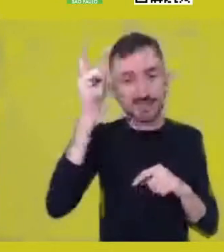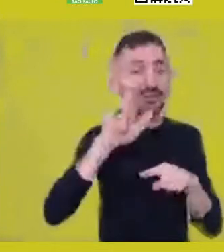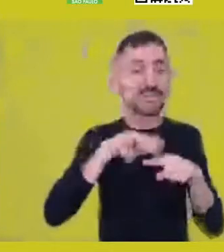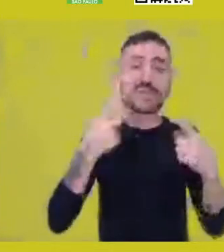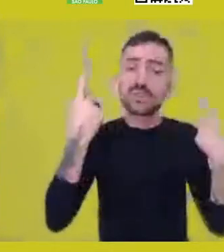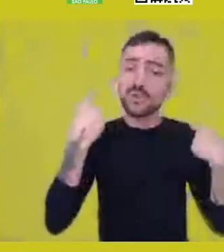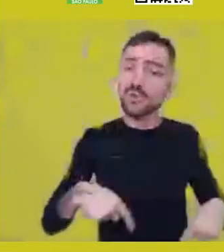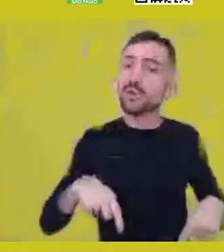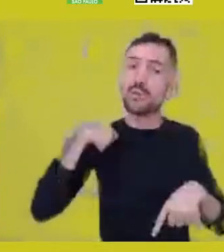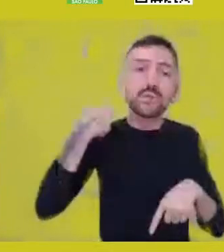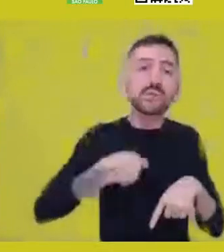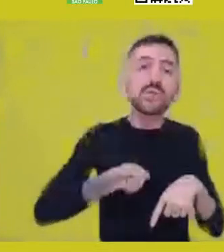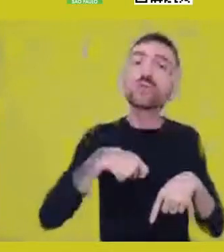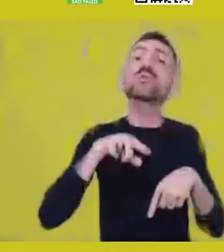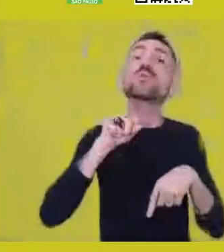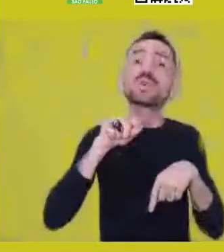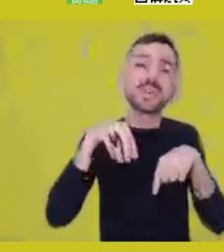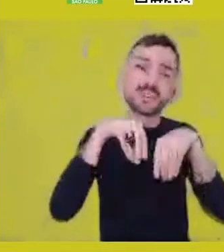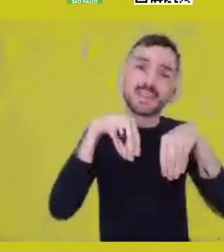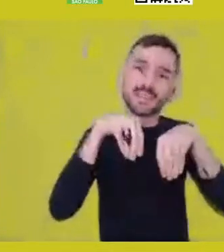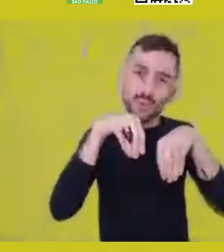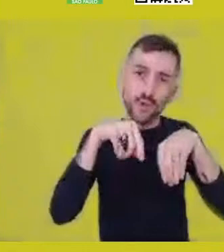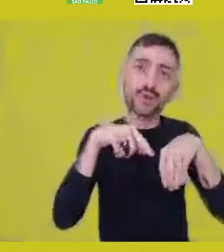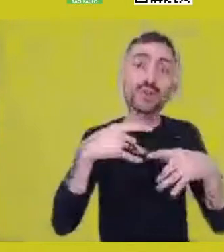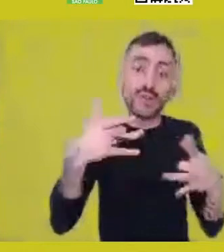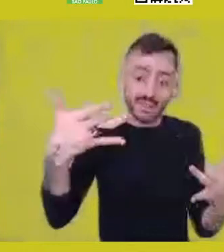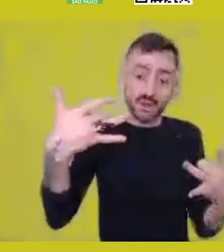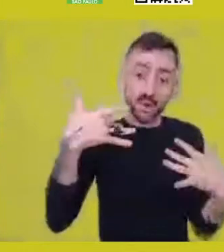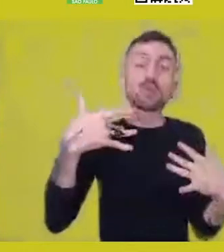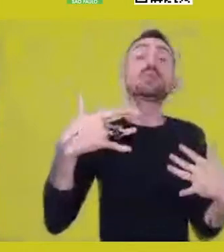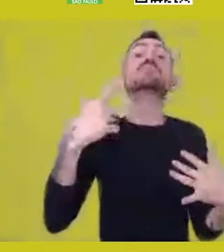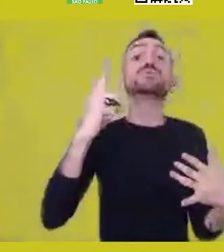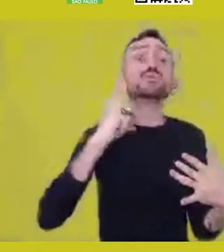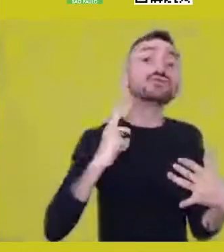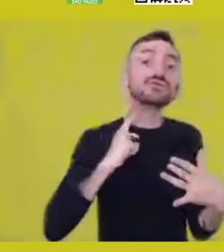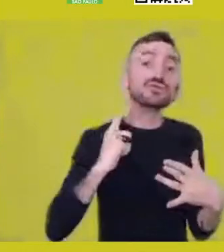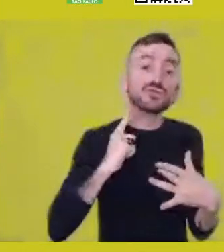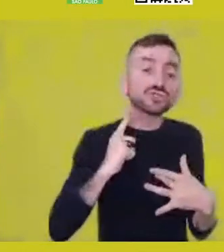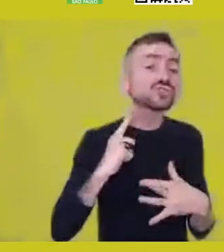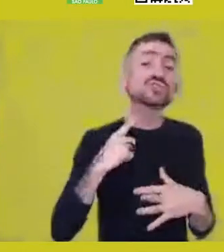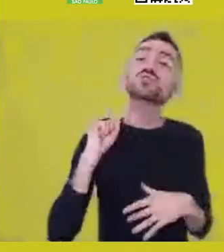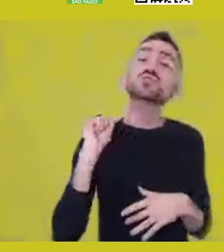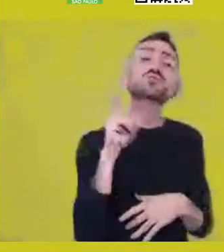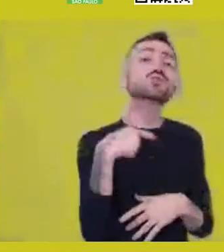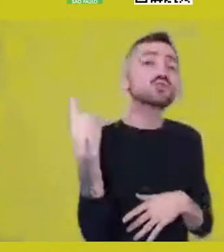and it carries this matrix that builds and tangentiates our whole behavior.